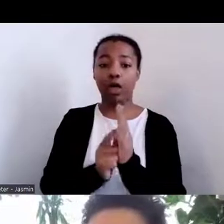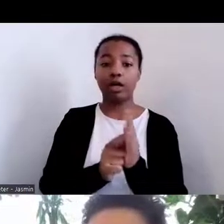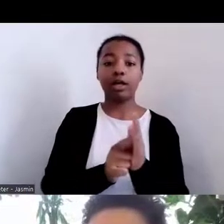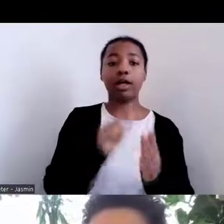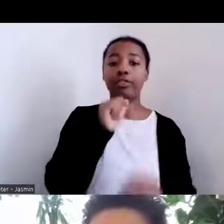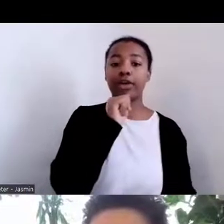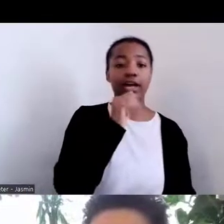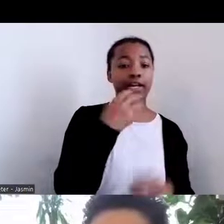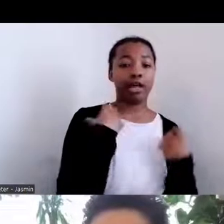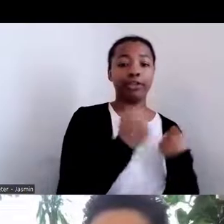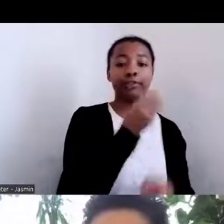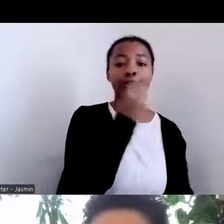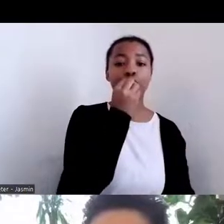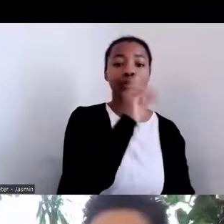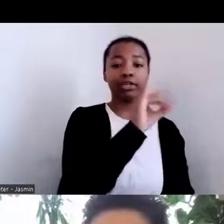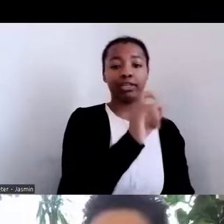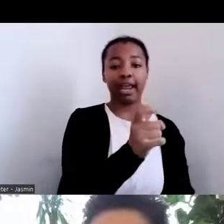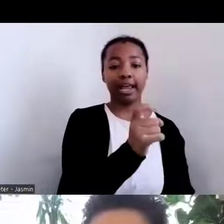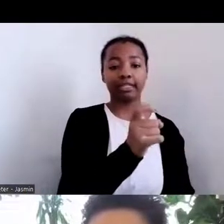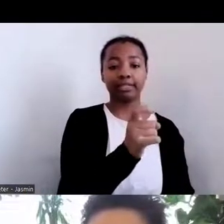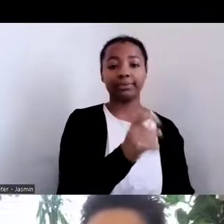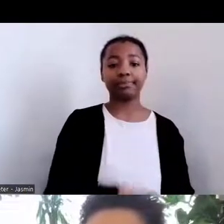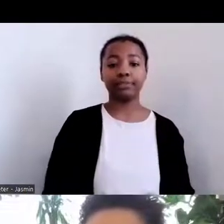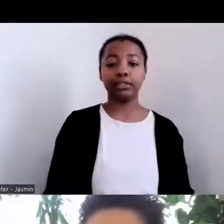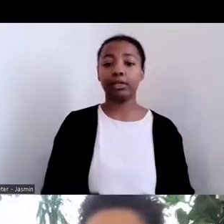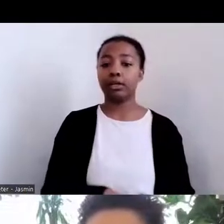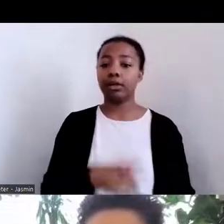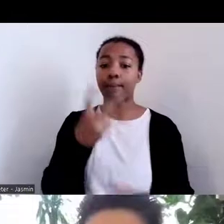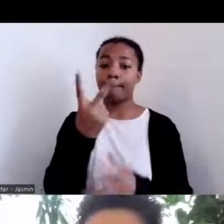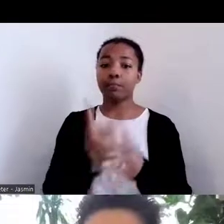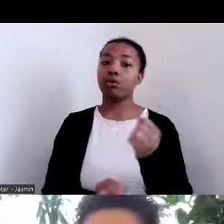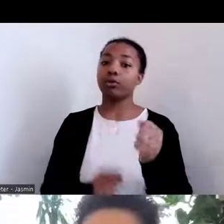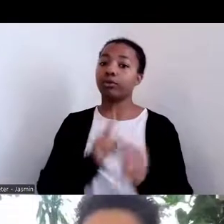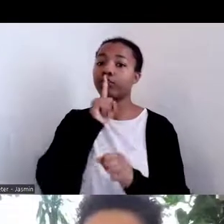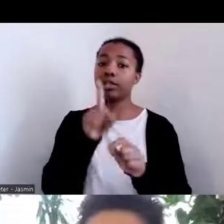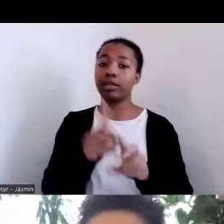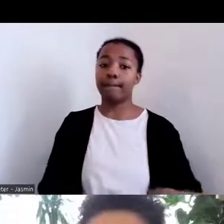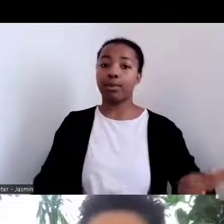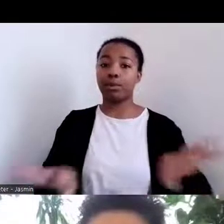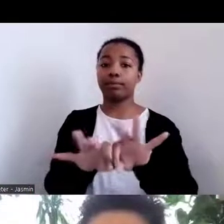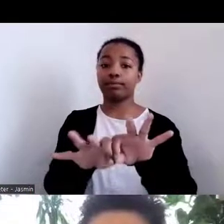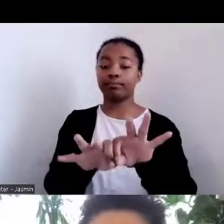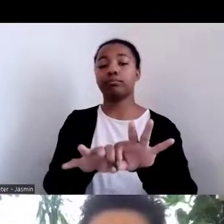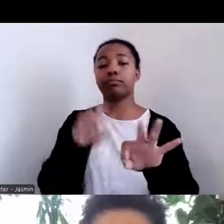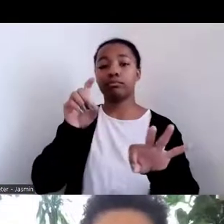This is really important as we think about emphasizing not only